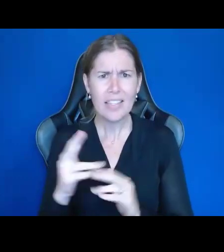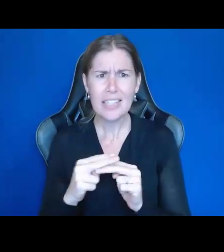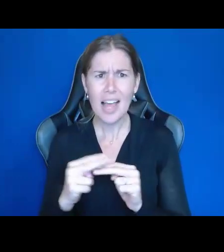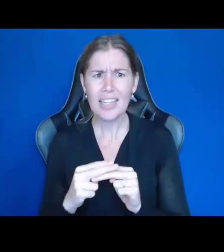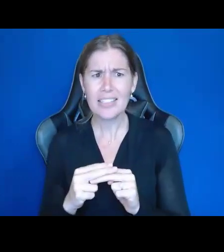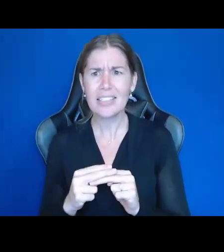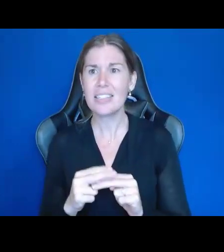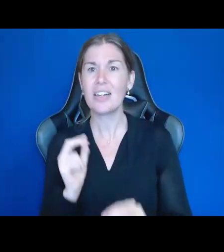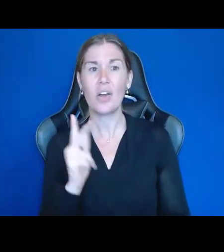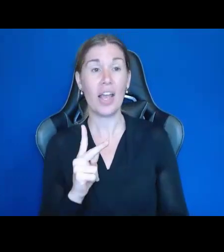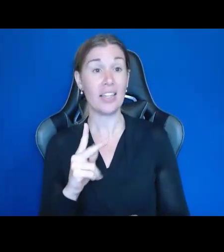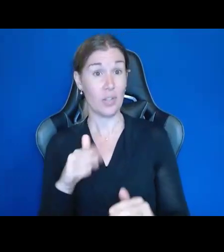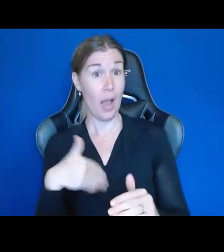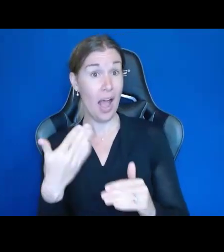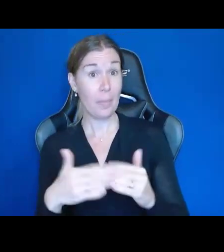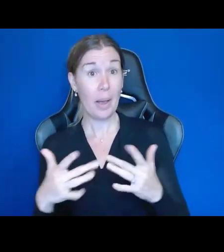Okay. So, upcoming events.